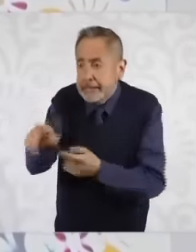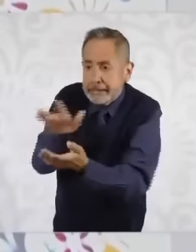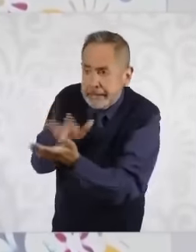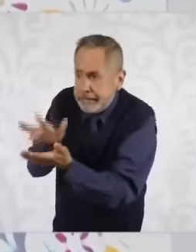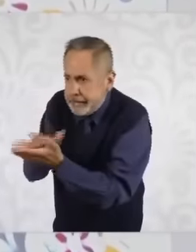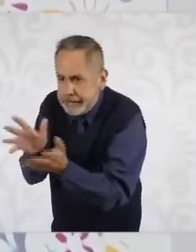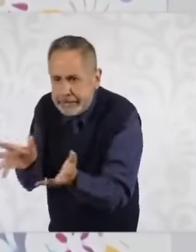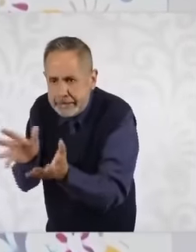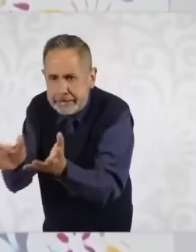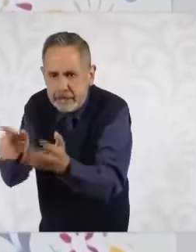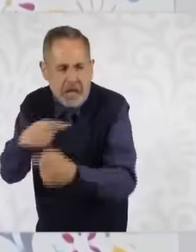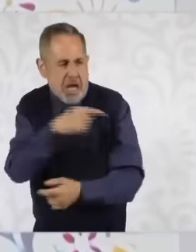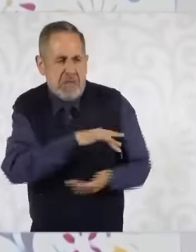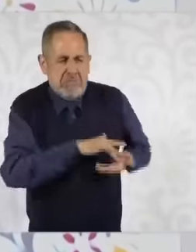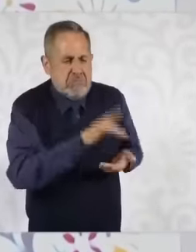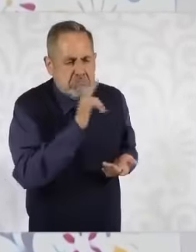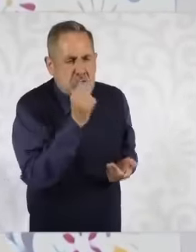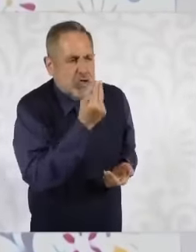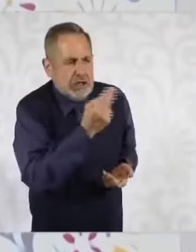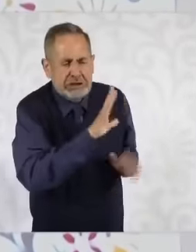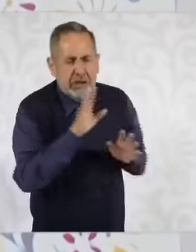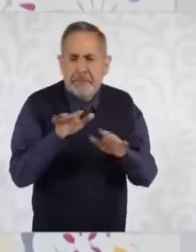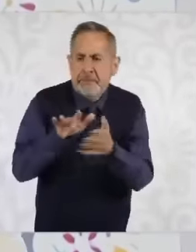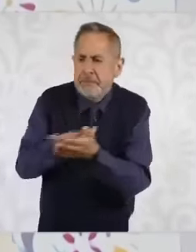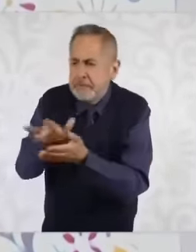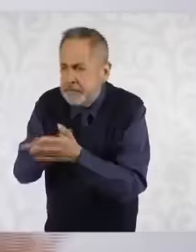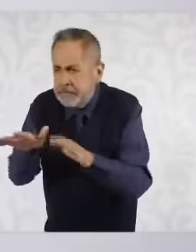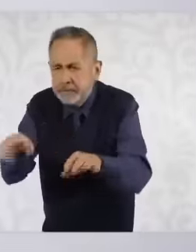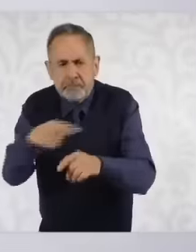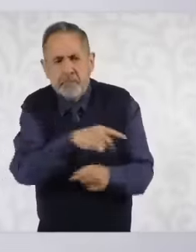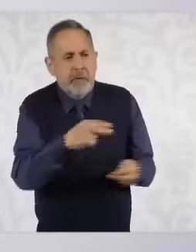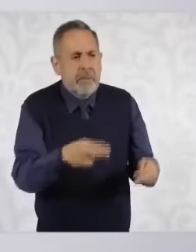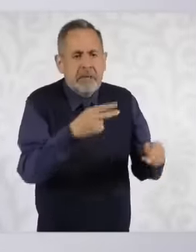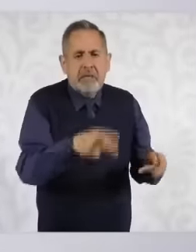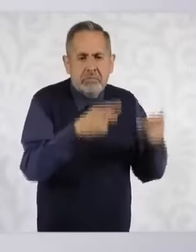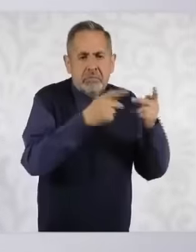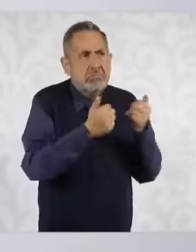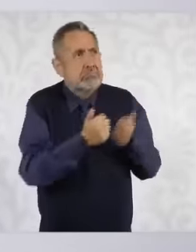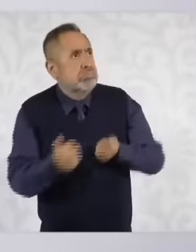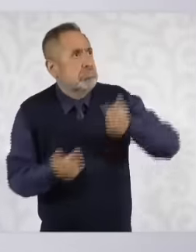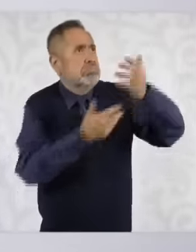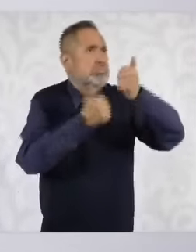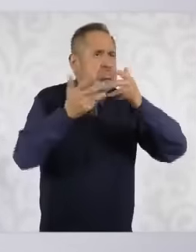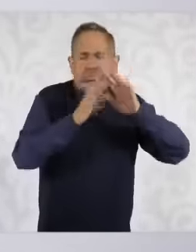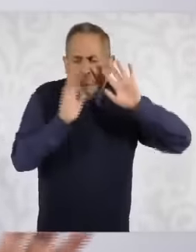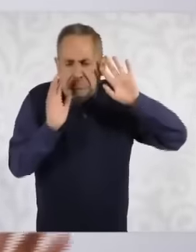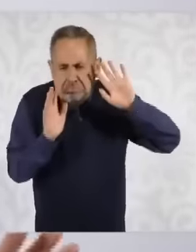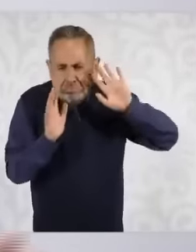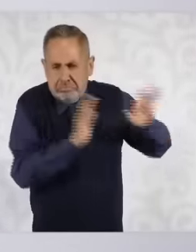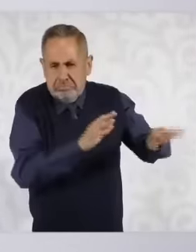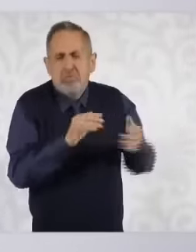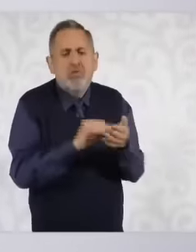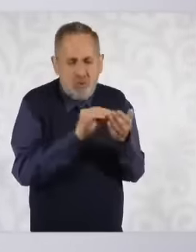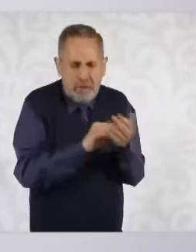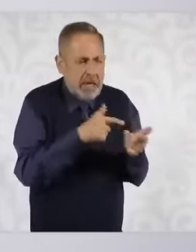, they have their own markets, many of them are export markets and that will continue to exist.